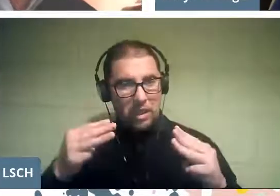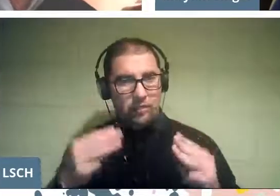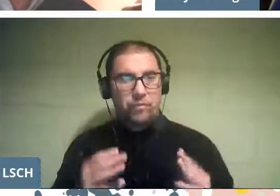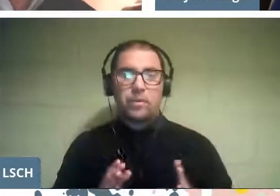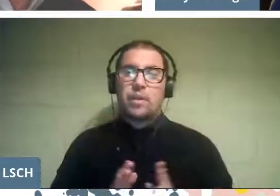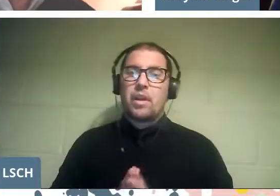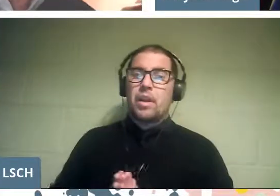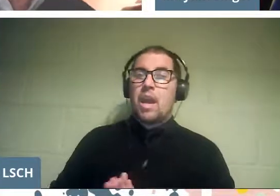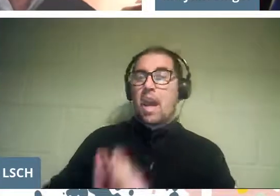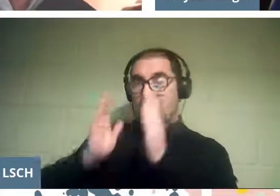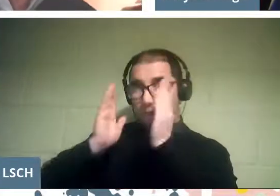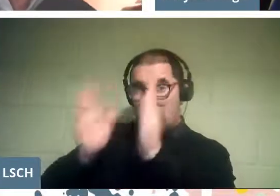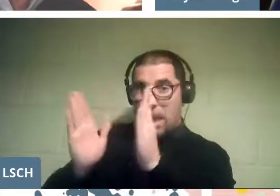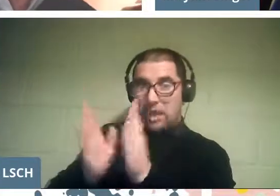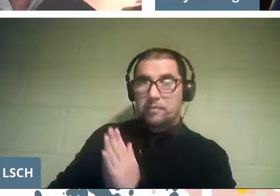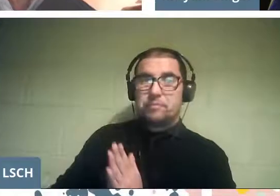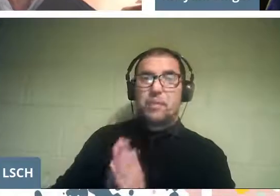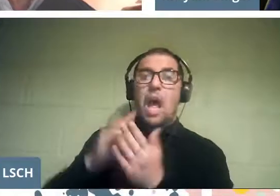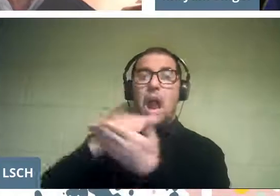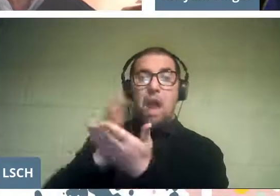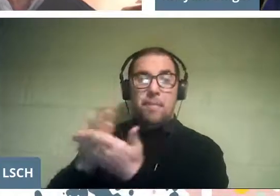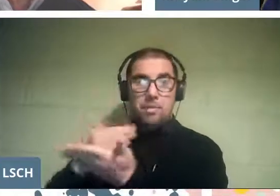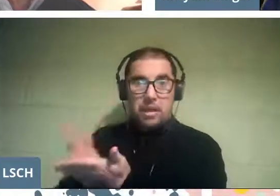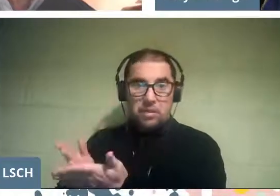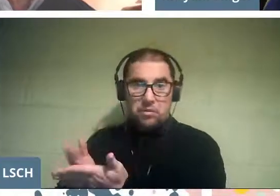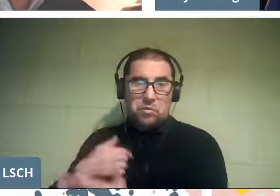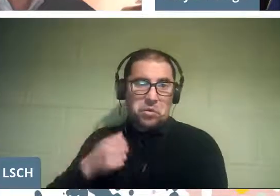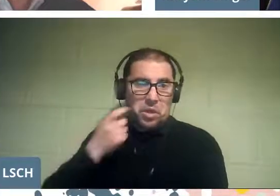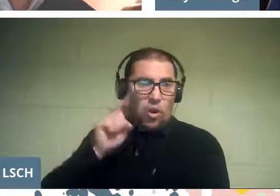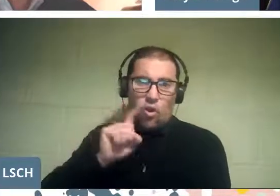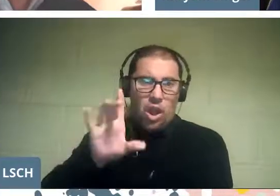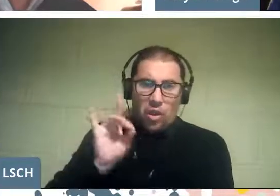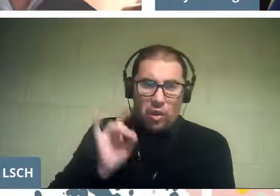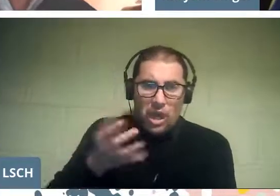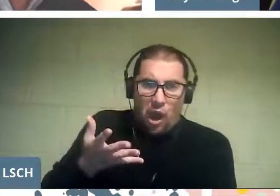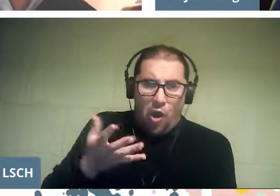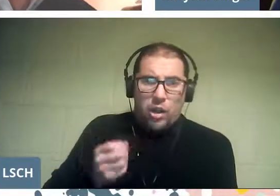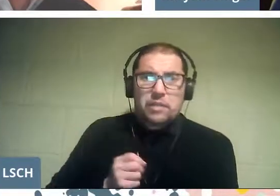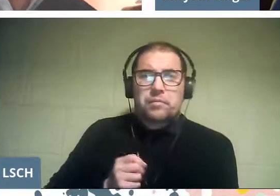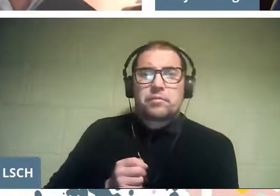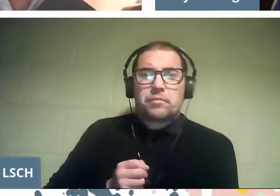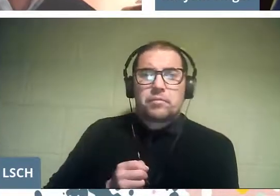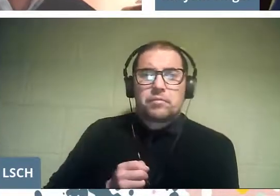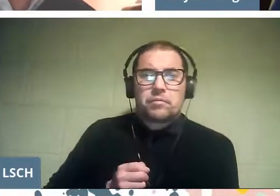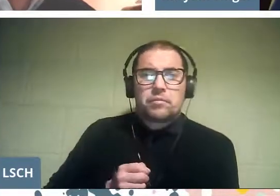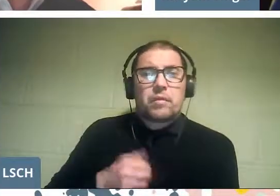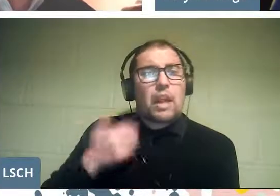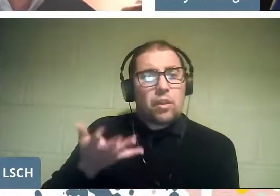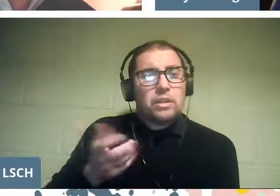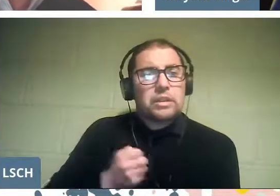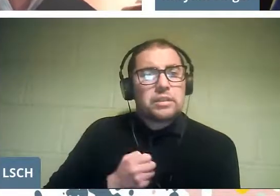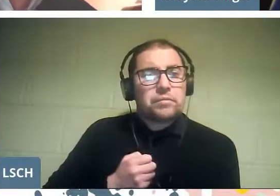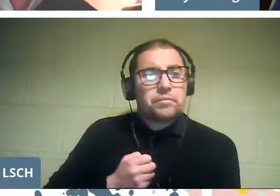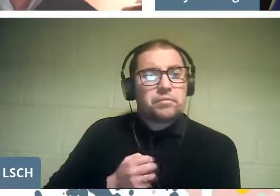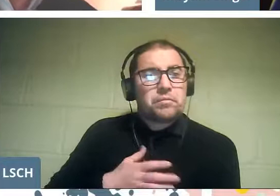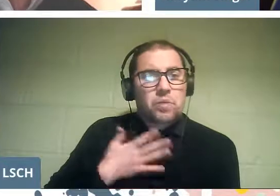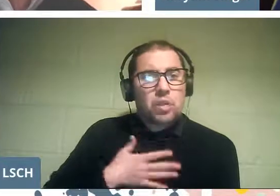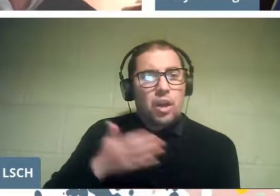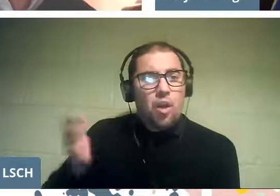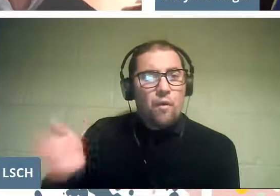that is not yet... let's say I haven't found it at least elsewhere, and that's why I want to promote it, because I believe,